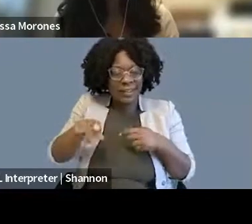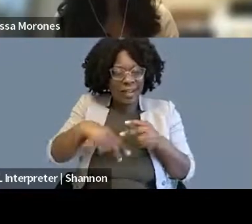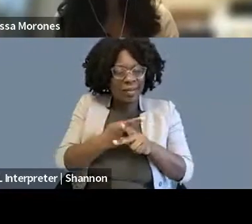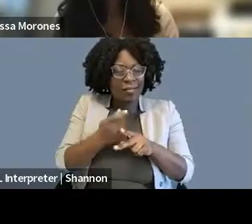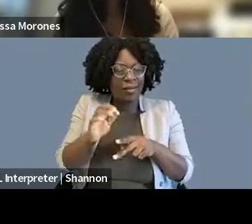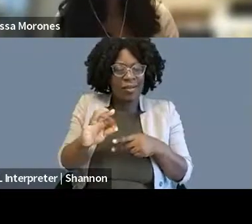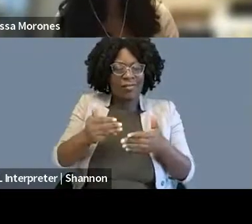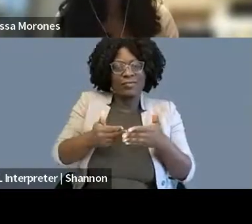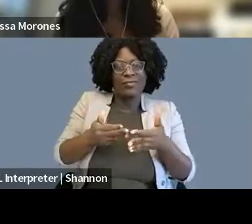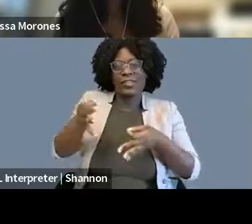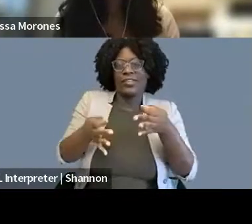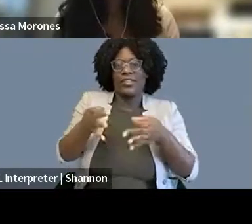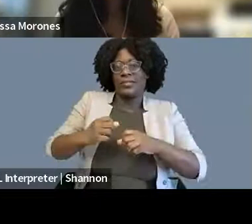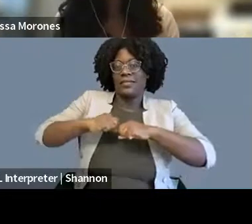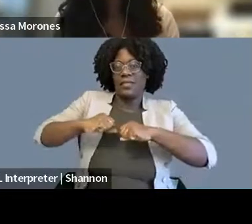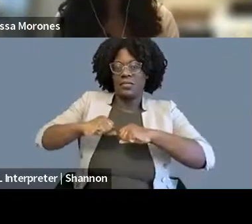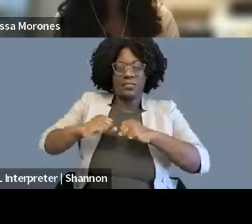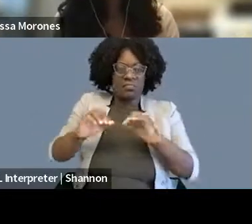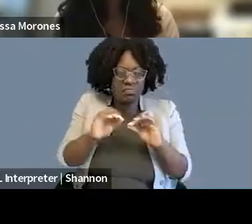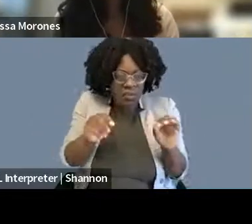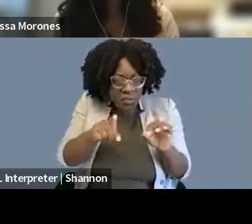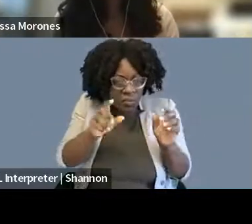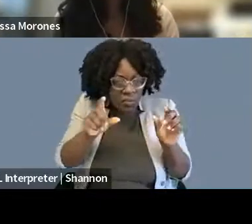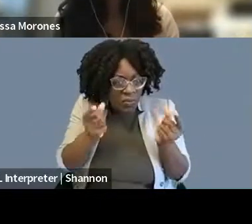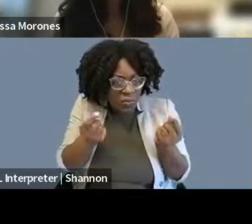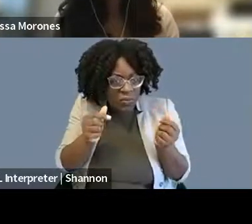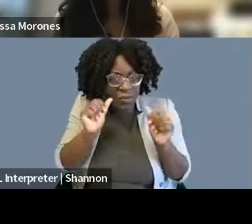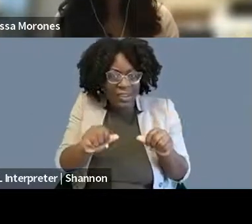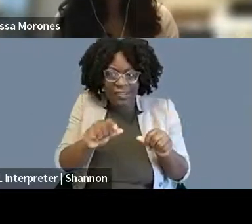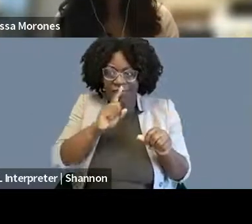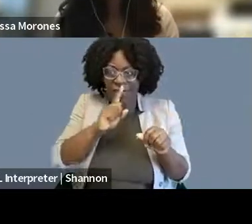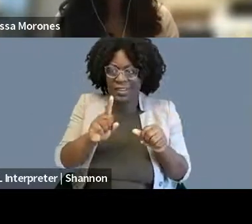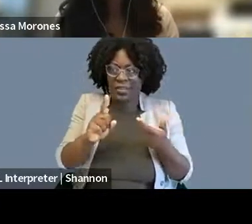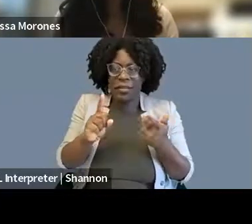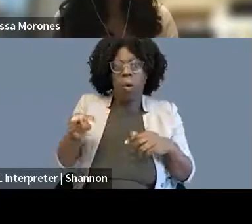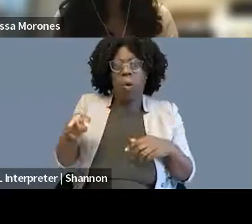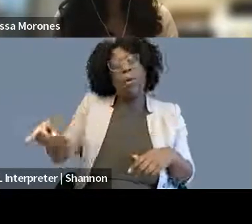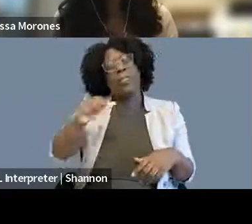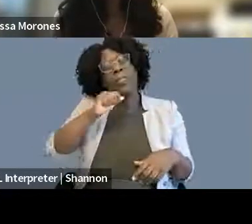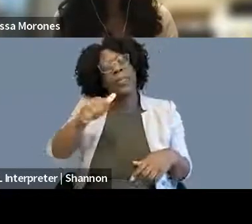is like nothing you do can necessarily keep someone from suing you, right, like it's like, sometimes you have clients who are like,